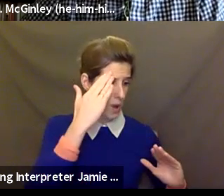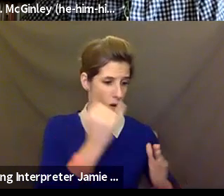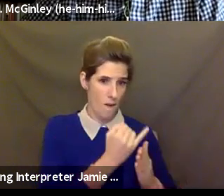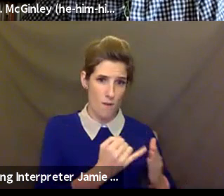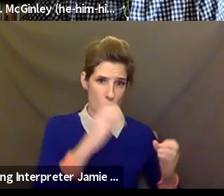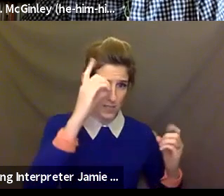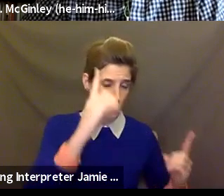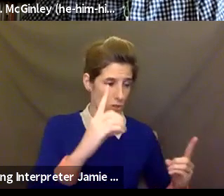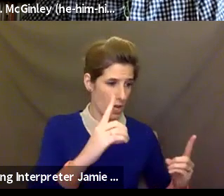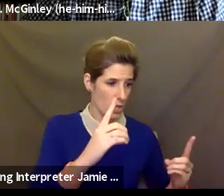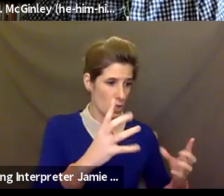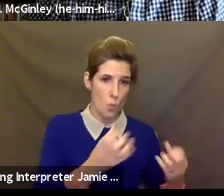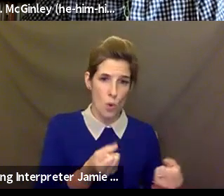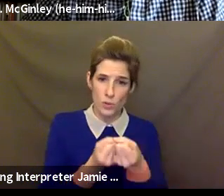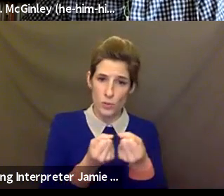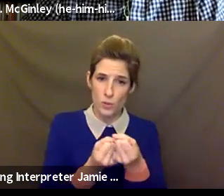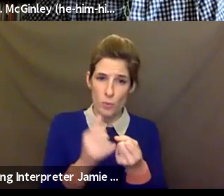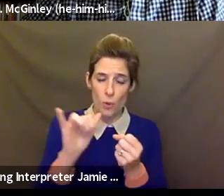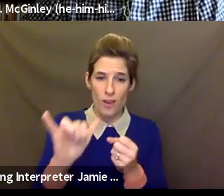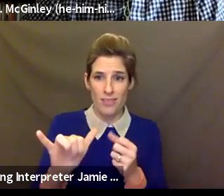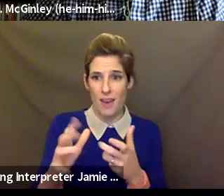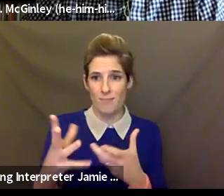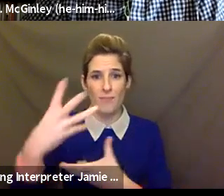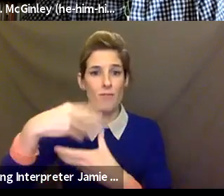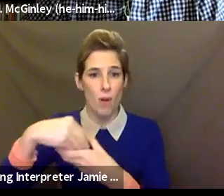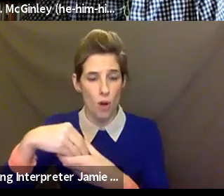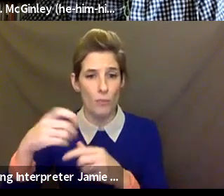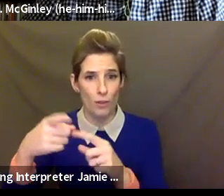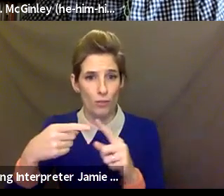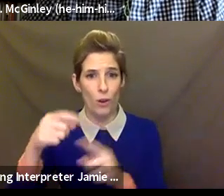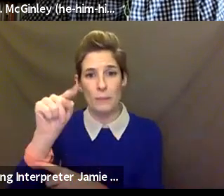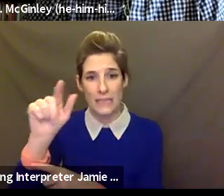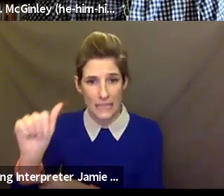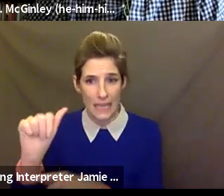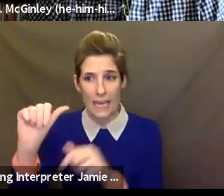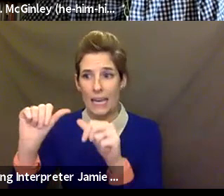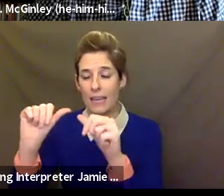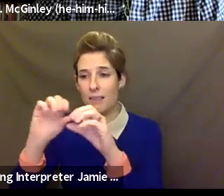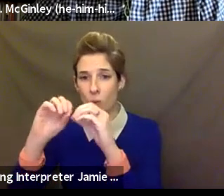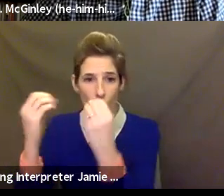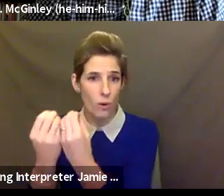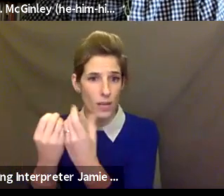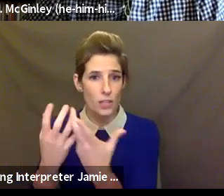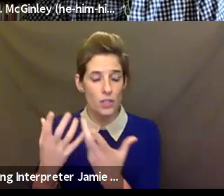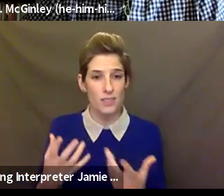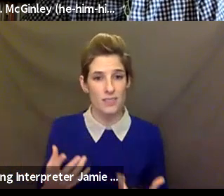how all of that works. So yeah, I feel like, yeah, it almost feels like a wave of change that's bringing, you know, it's